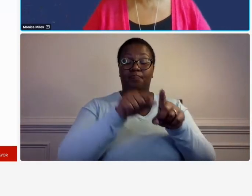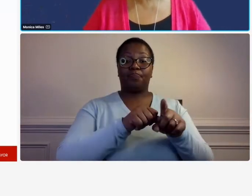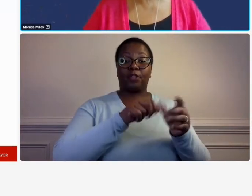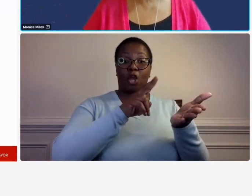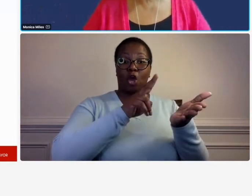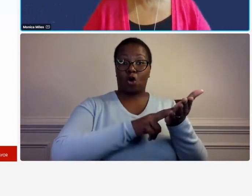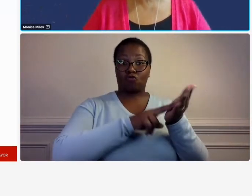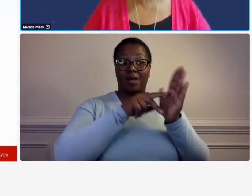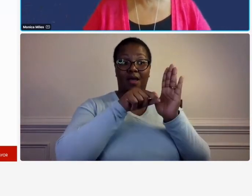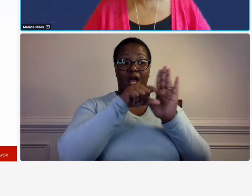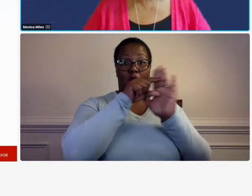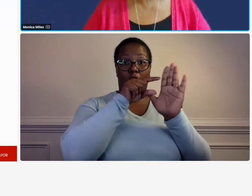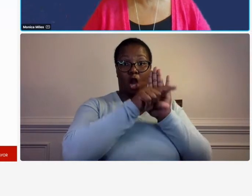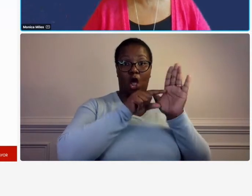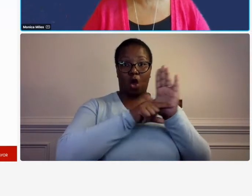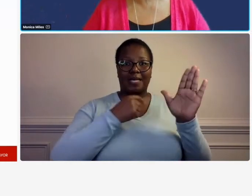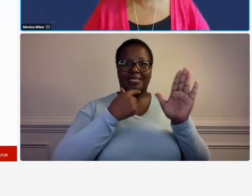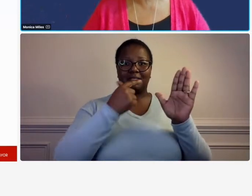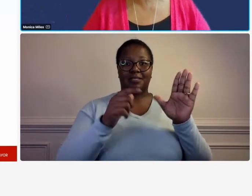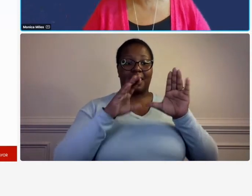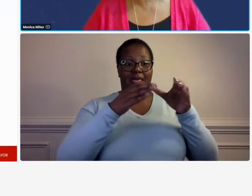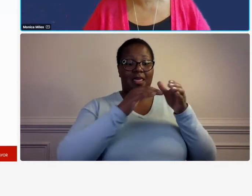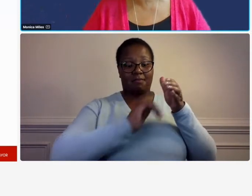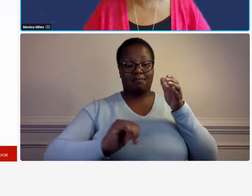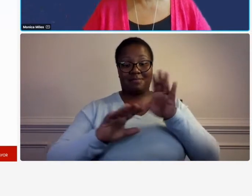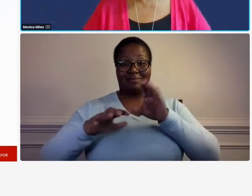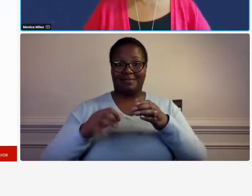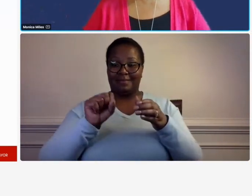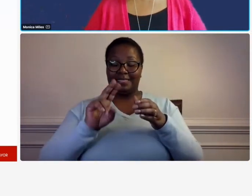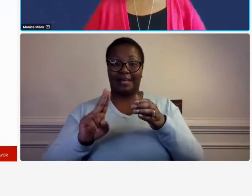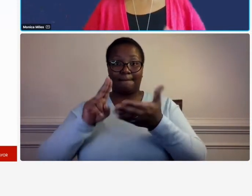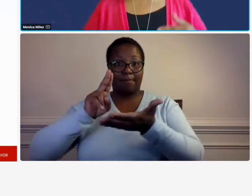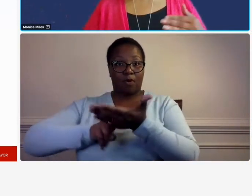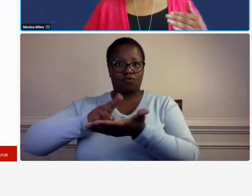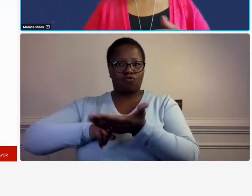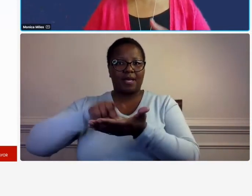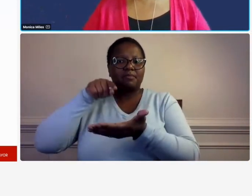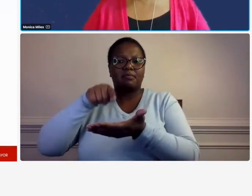sub-consultant's indirect cost rates are subject to the same requirements so even if you are